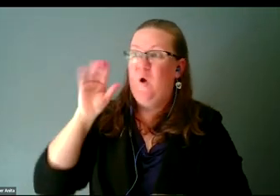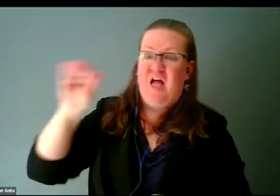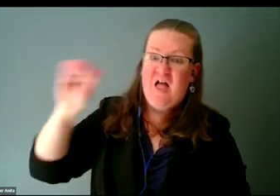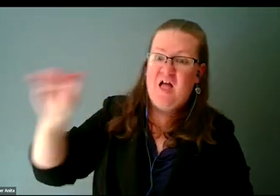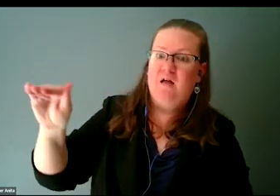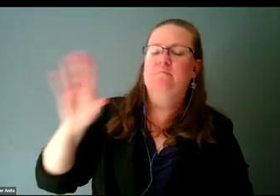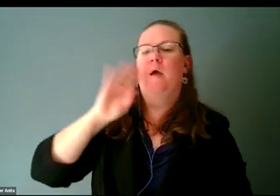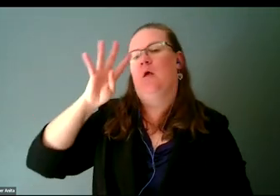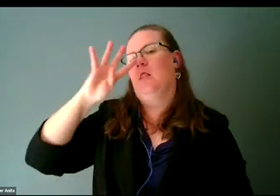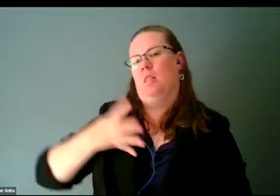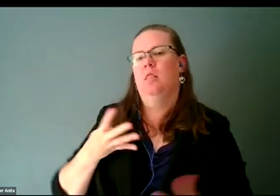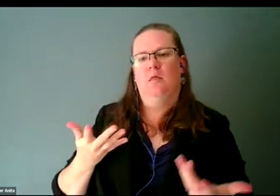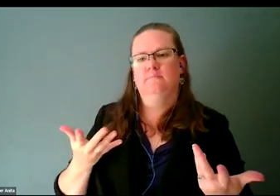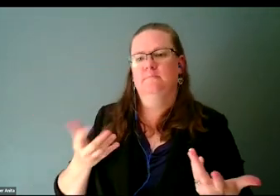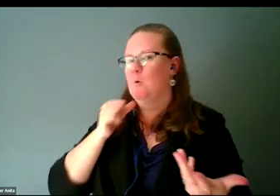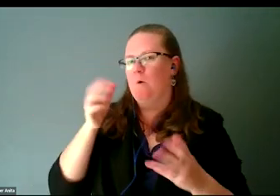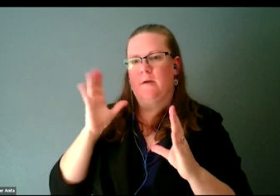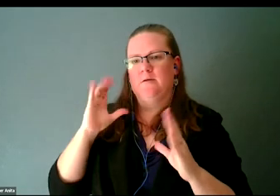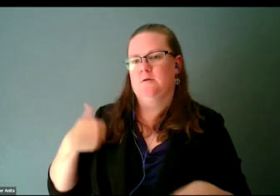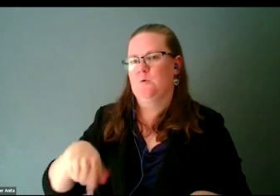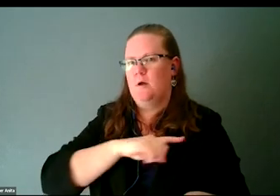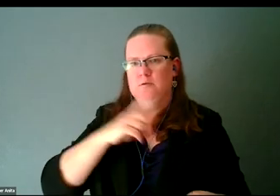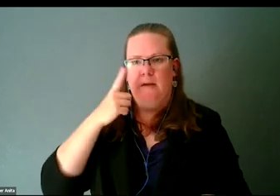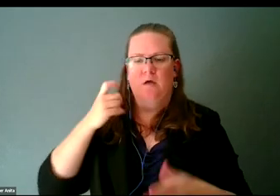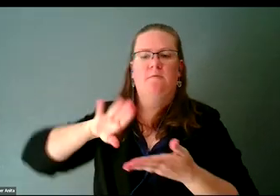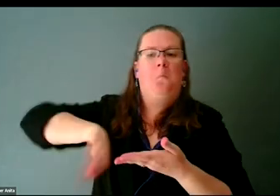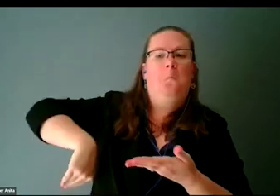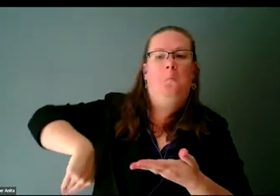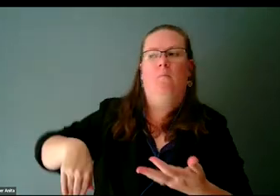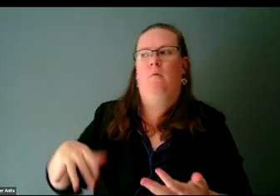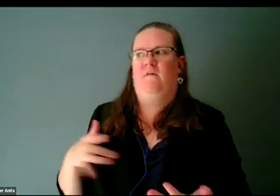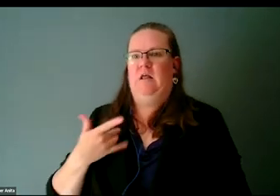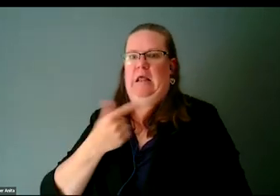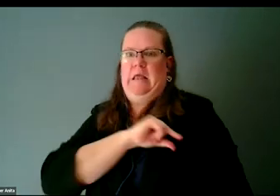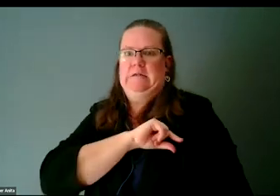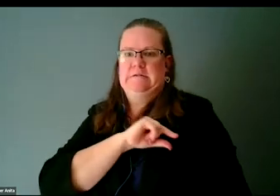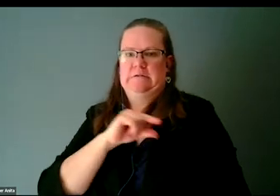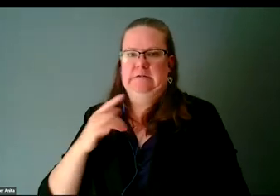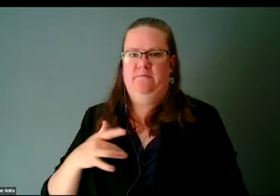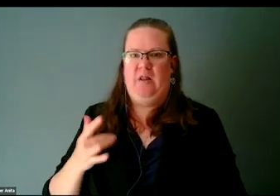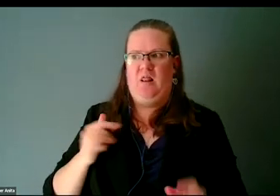and because of the whole guilt of, "Hey, you should be thankful for the little piece I gave."